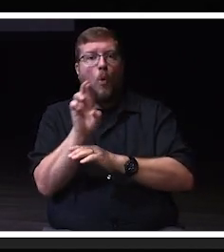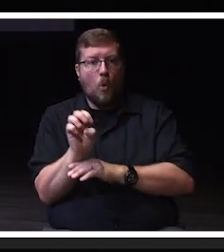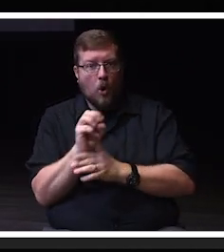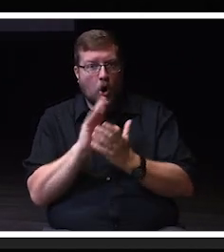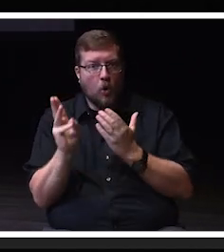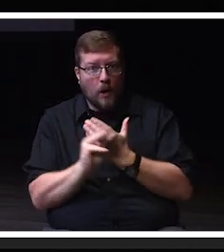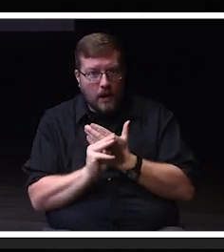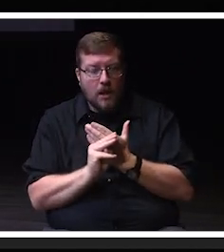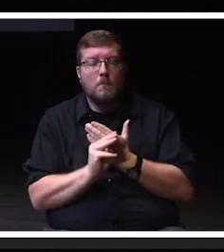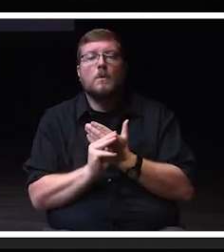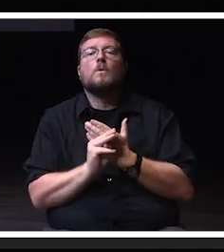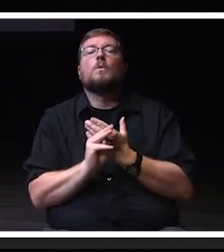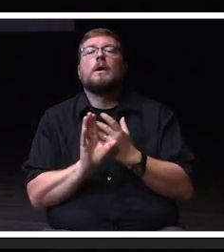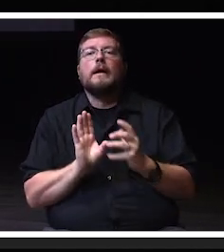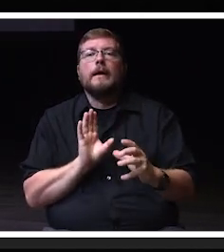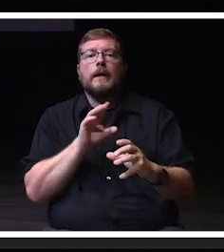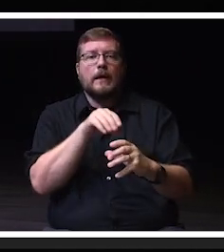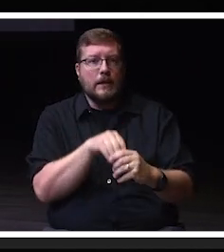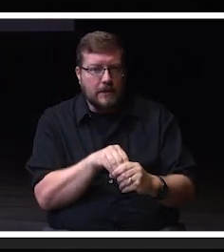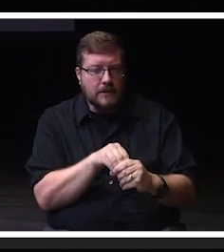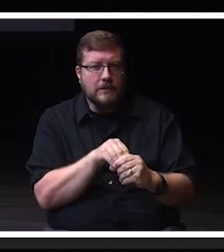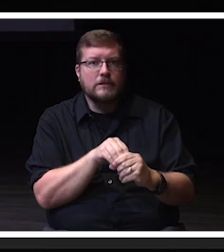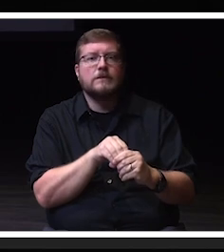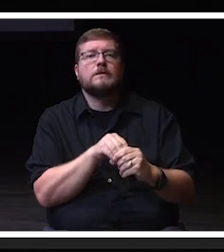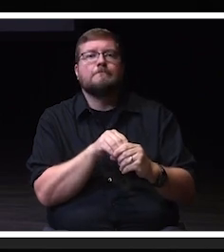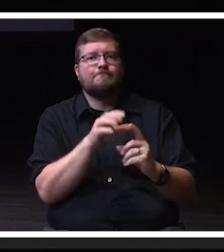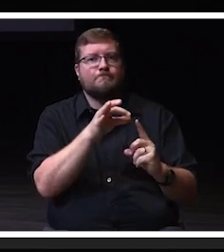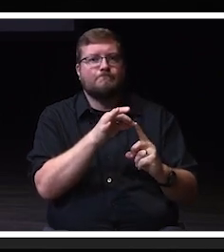with the vision of elevating the university